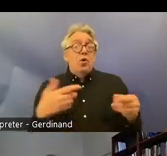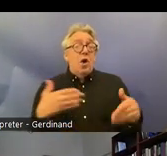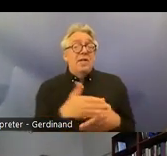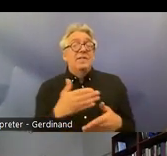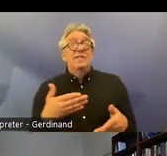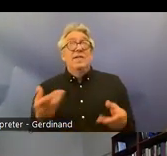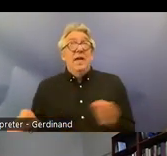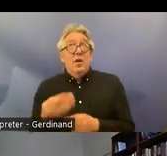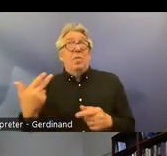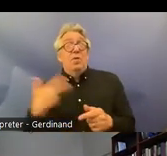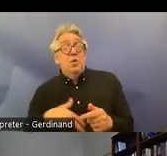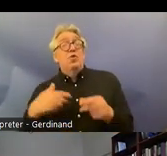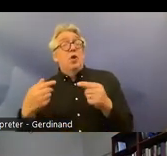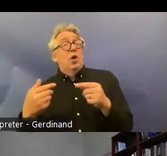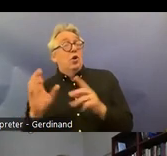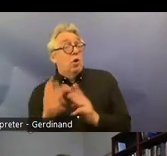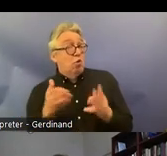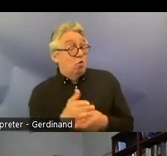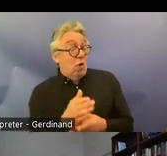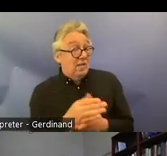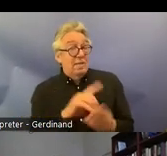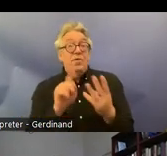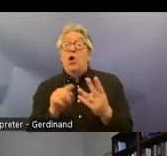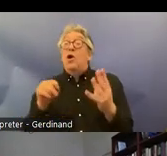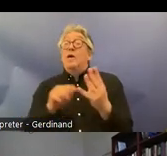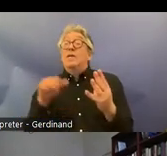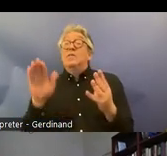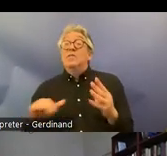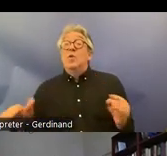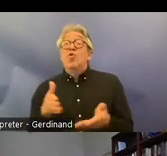rights we have the children's Rights Convention and we have the convention on